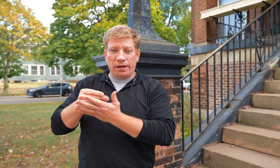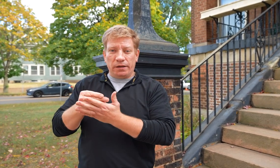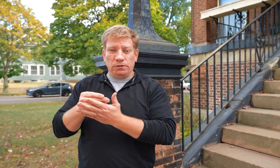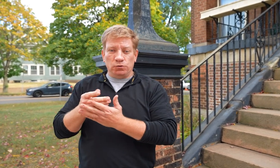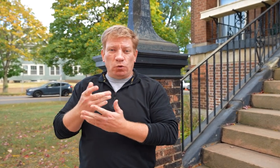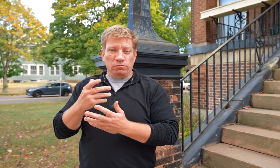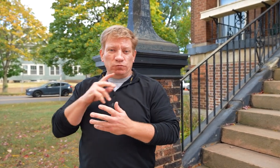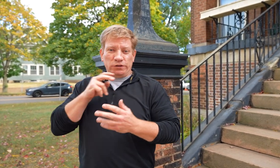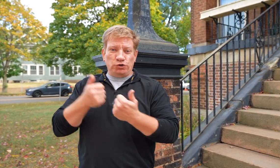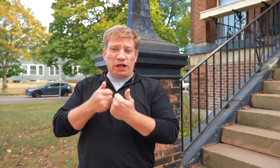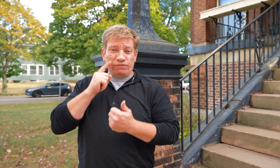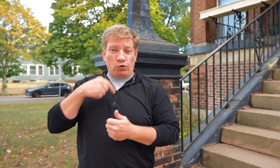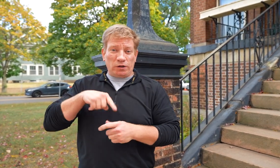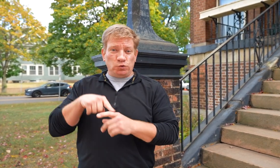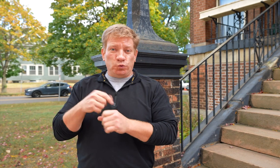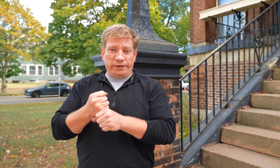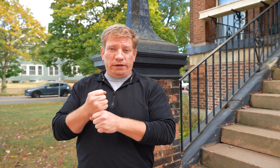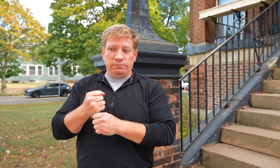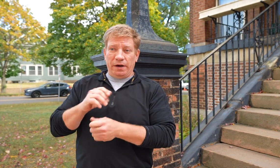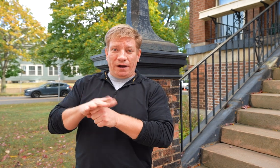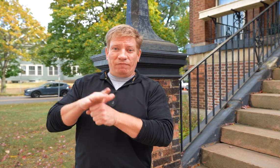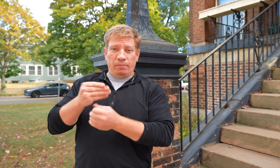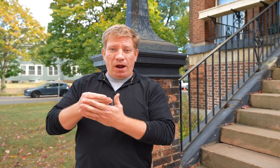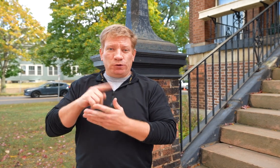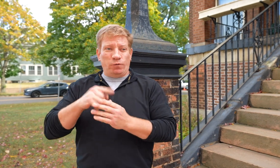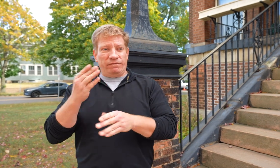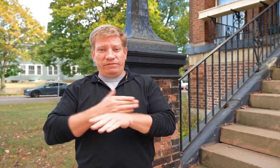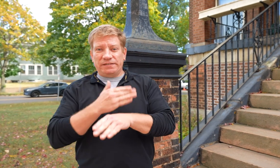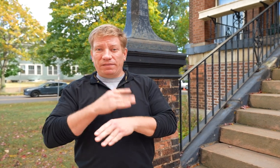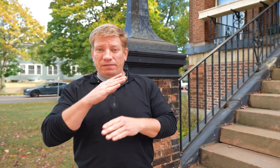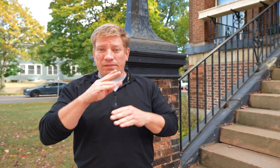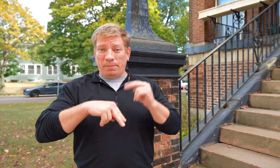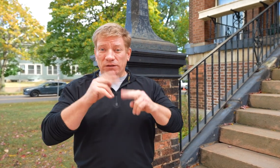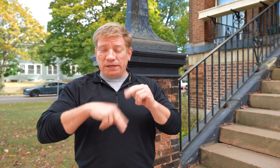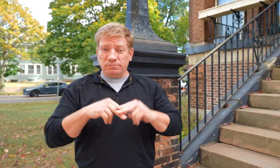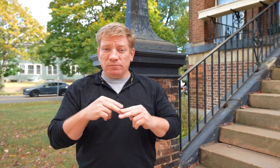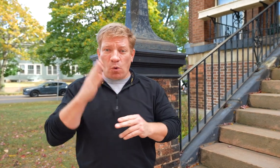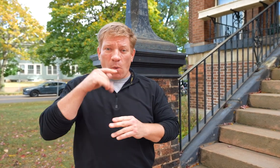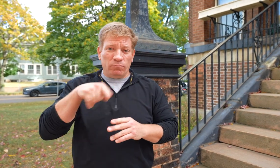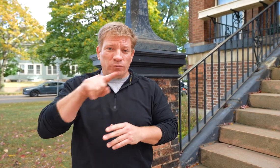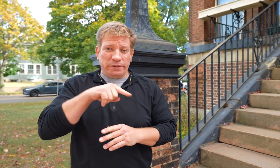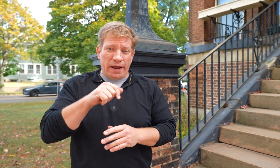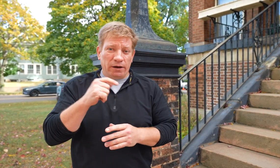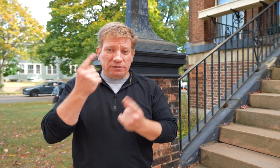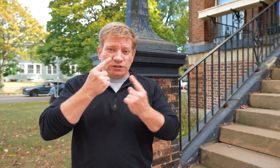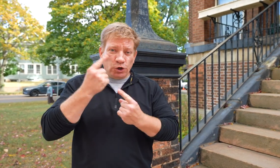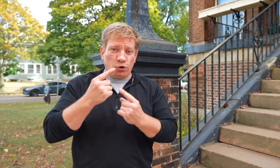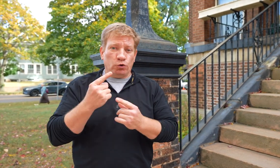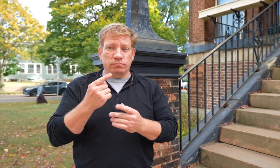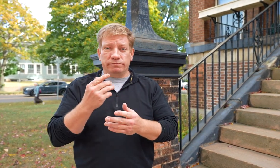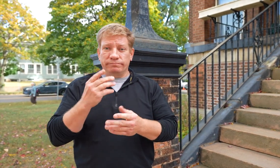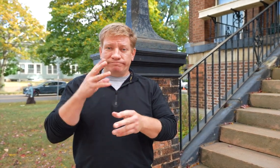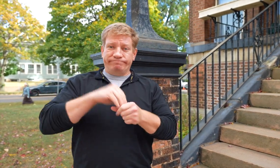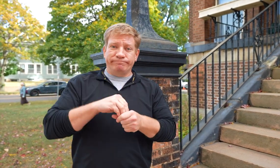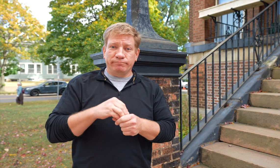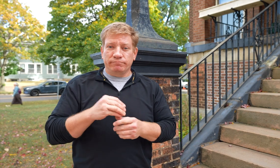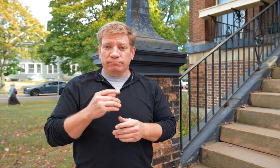so it’s really challenging for us to secure the funding needed to fix the building. I hope you can consider participating and